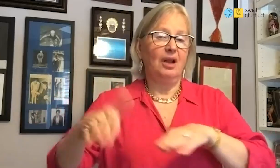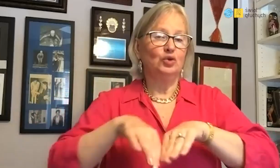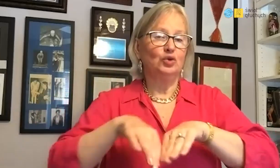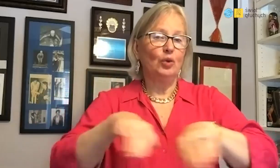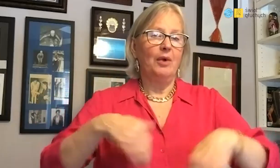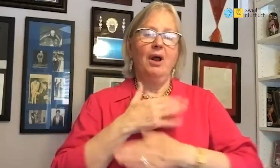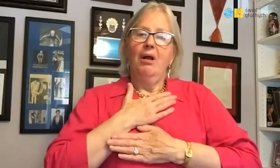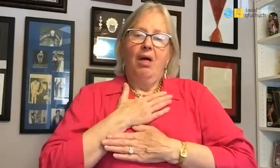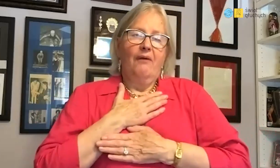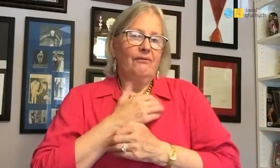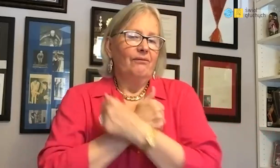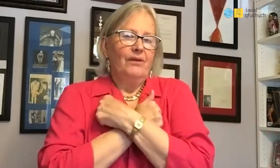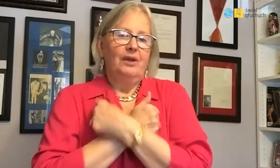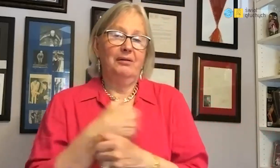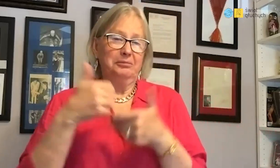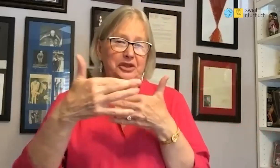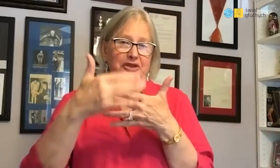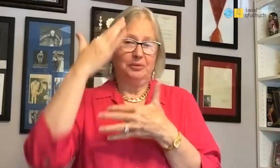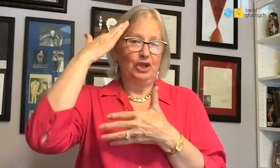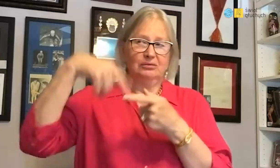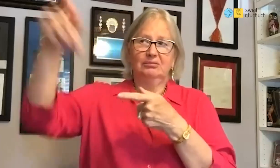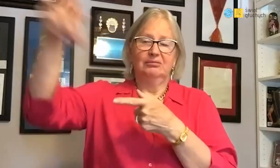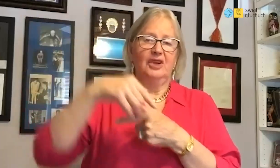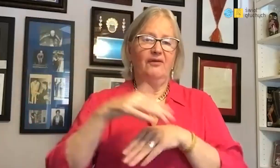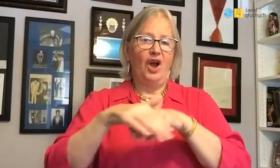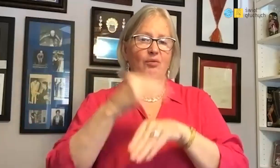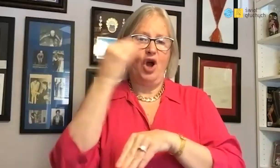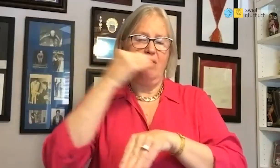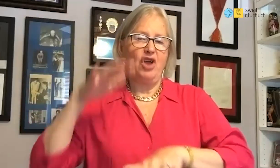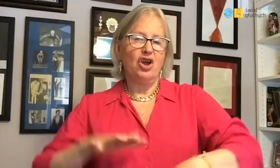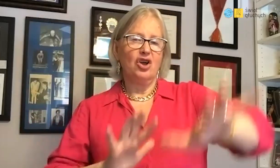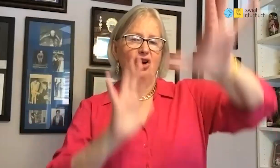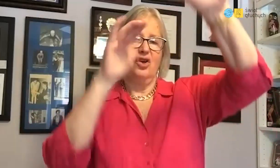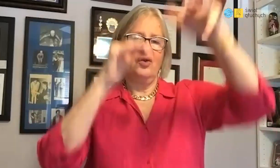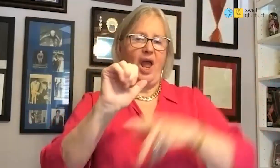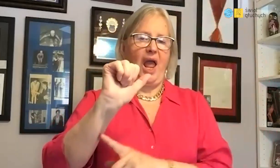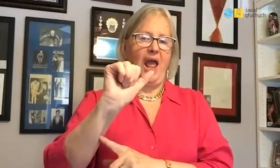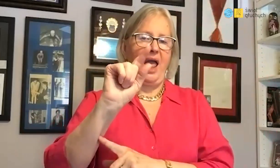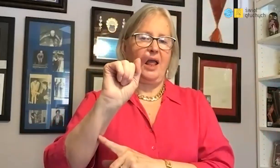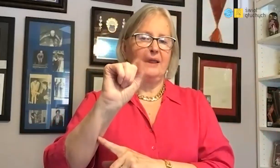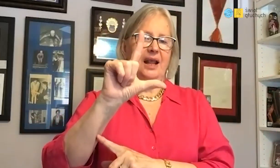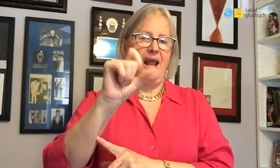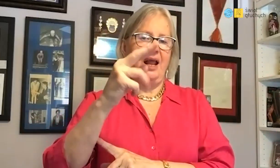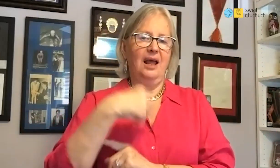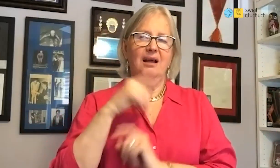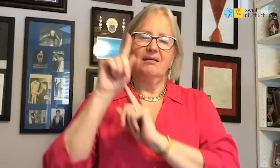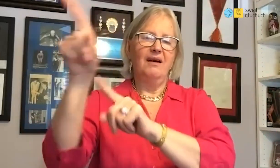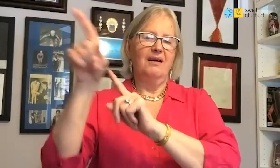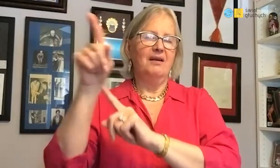I swim in the sea that is located near my house.